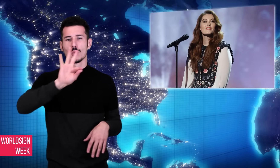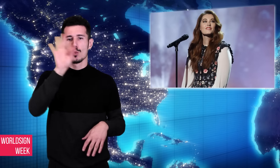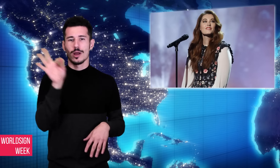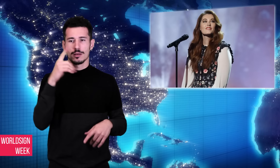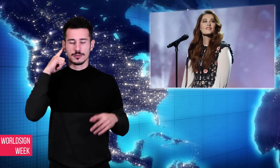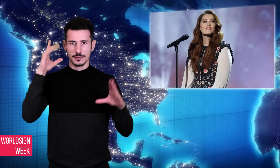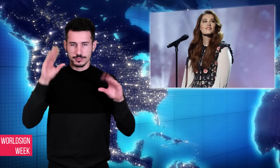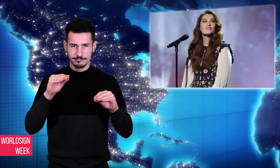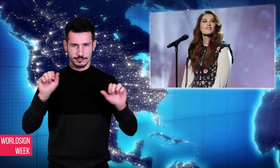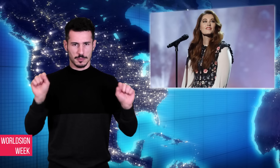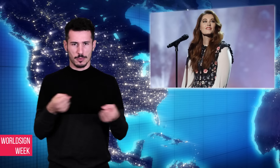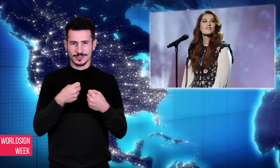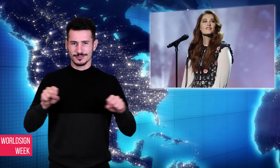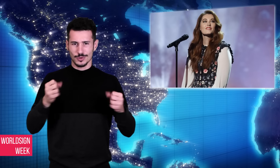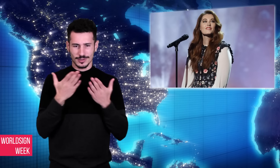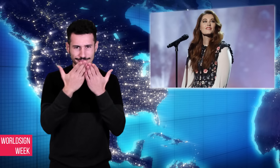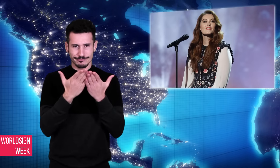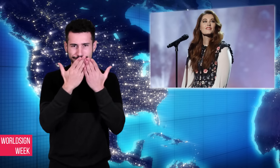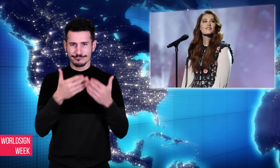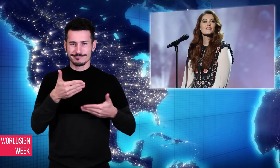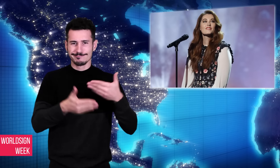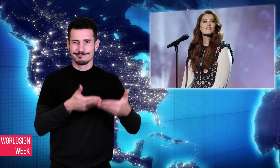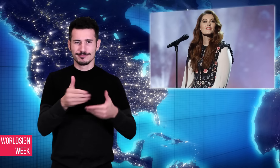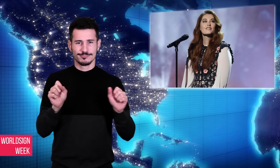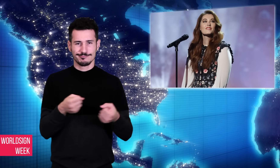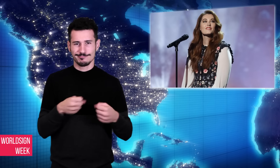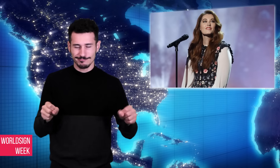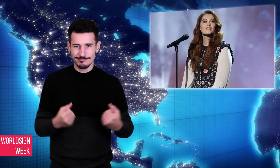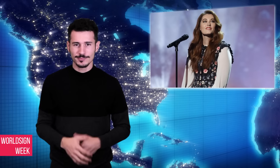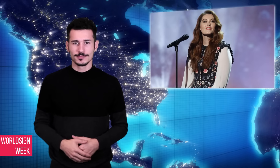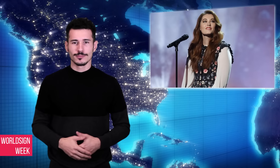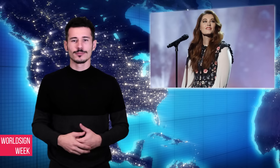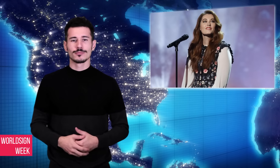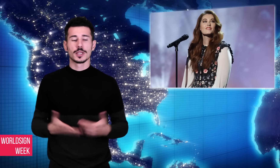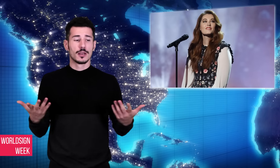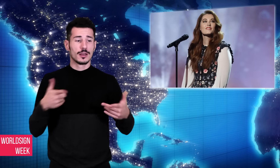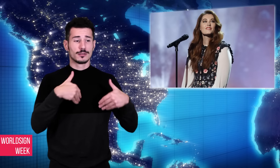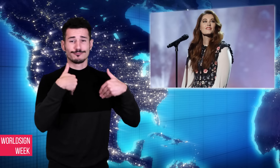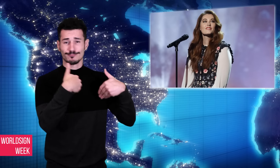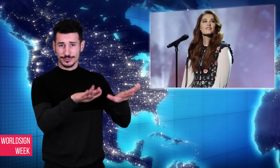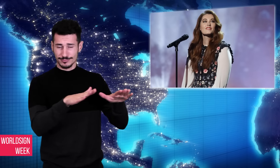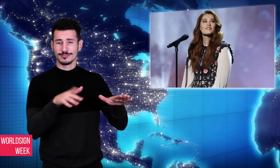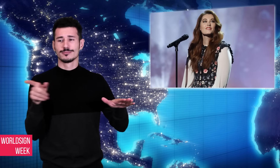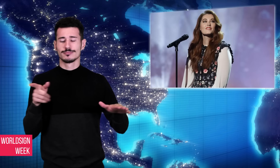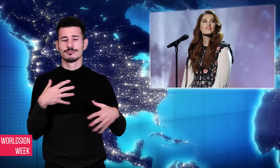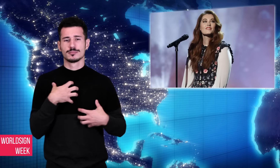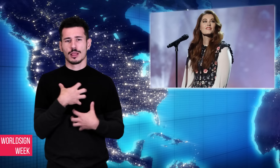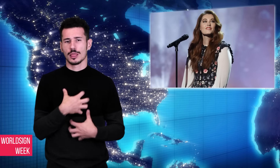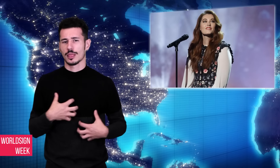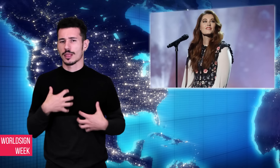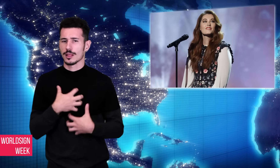coursework. This left her depressed until her father urged her to sing